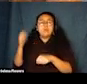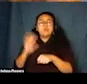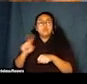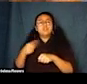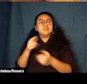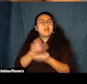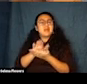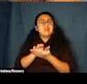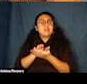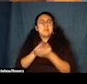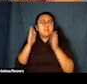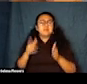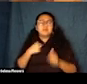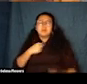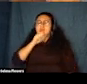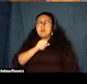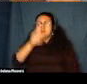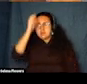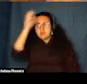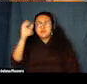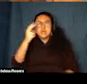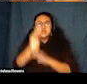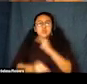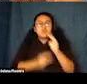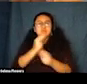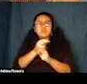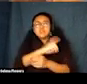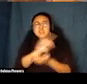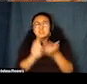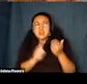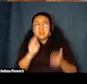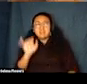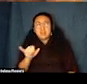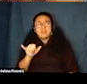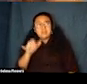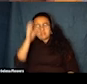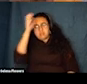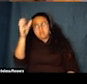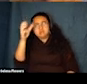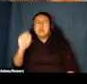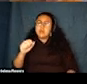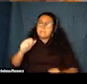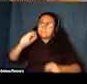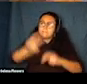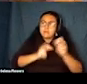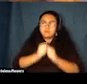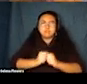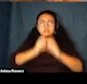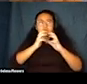universal design, which is the idea that you can sort of build an environment so that anybody, any body, any